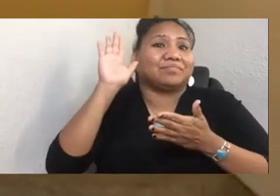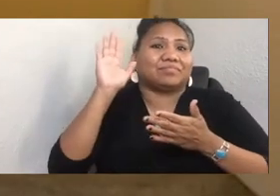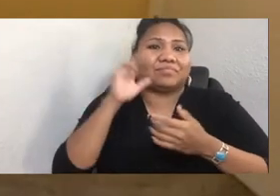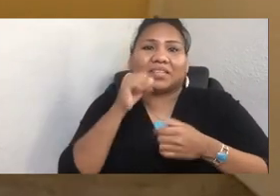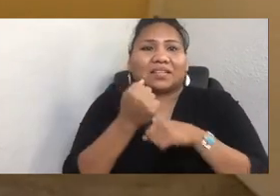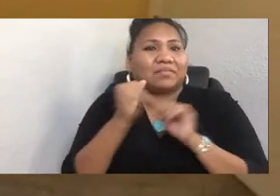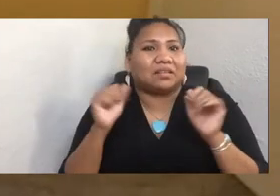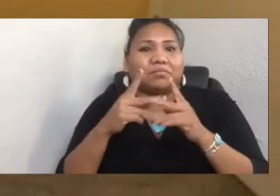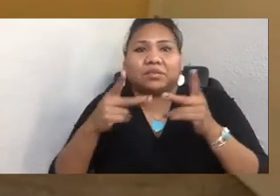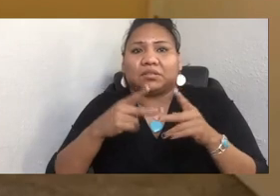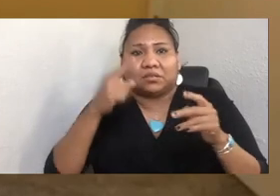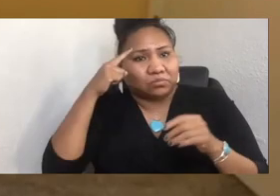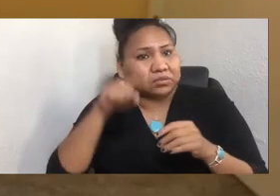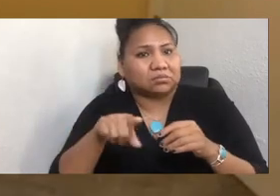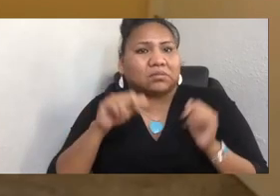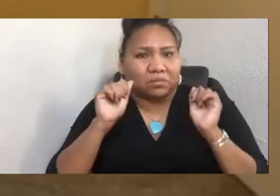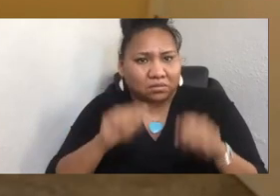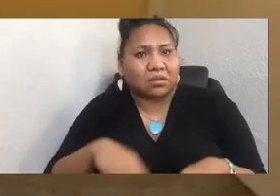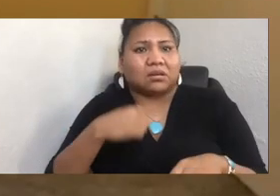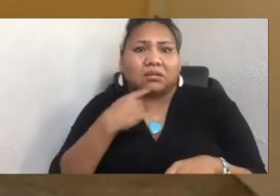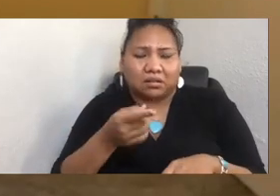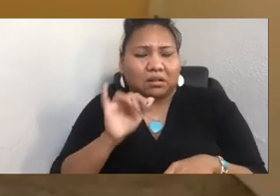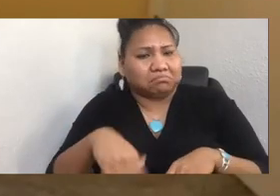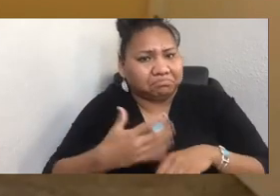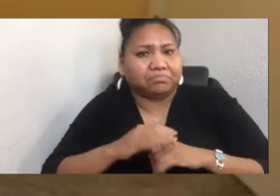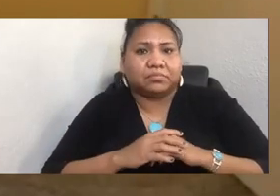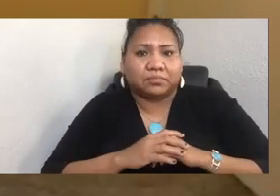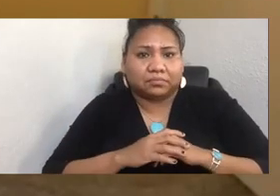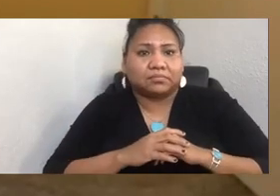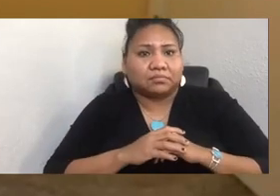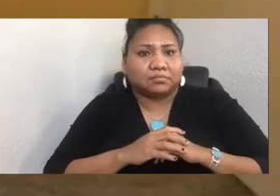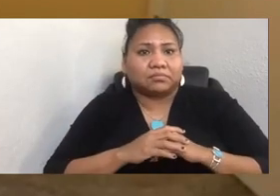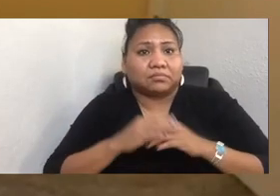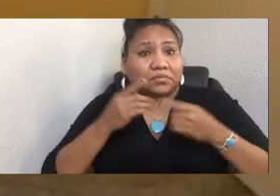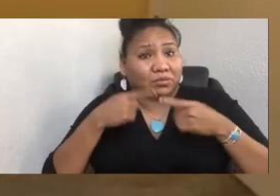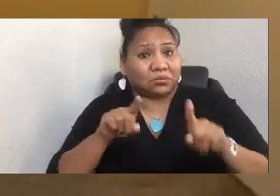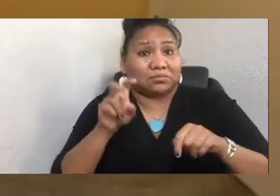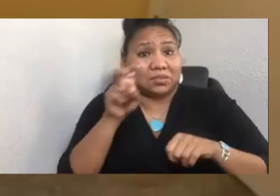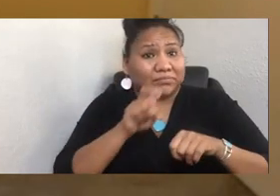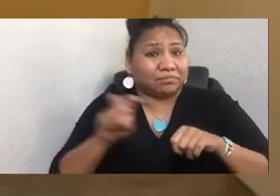Because I, in my travels of visiting over 300 universities in the last two years,